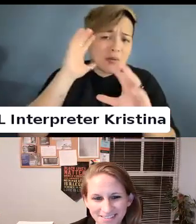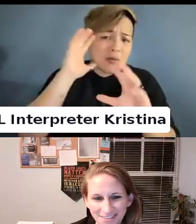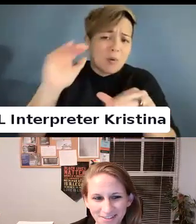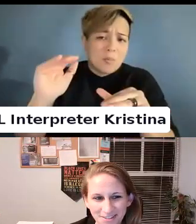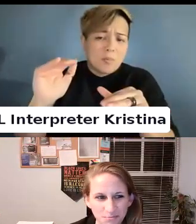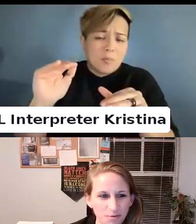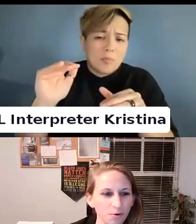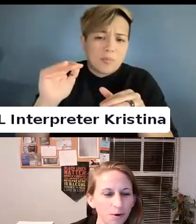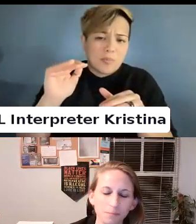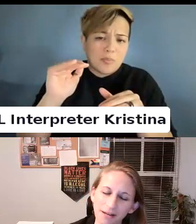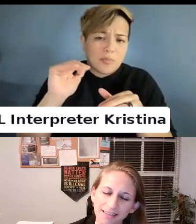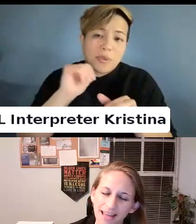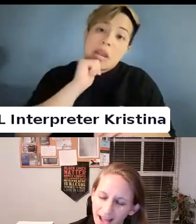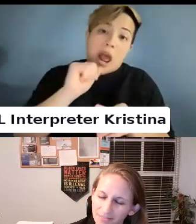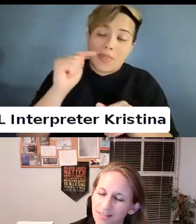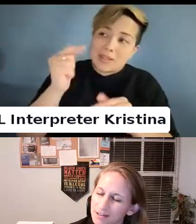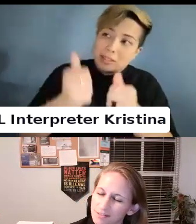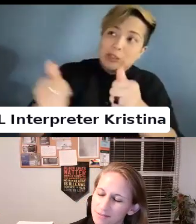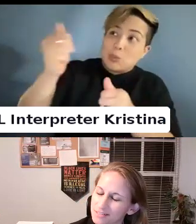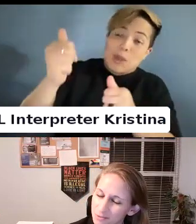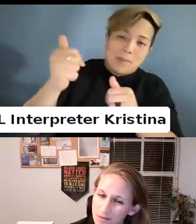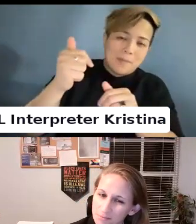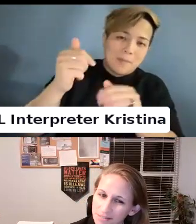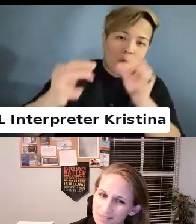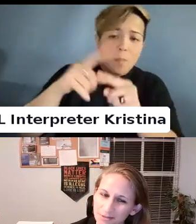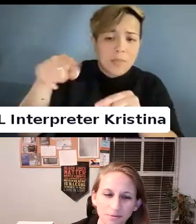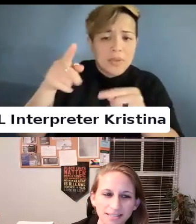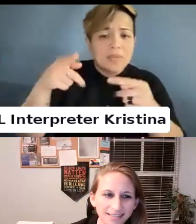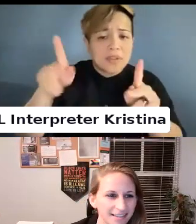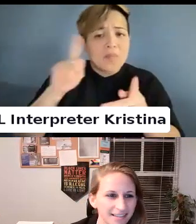Not necessarily the Supreme Court. But they have allowed some things to remain in place that were surprising.